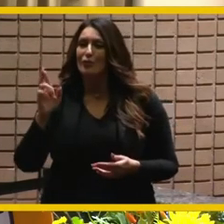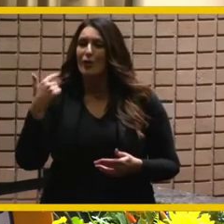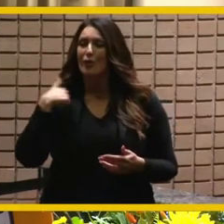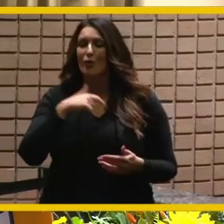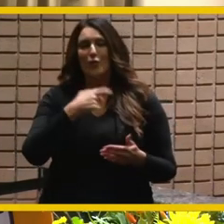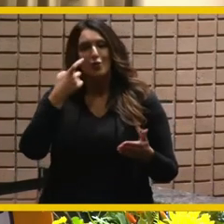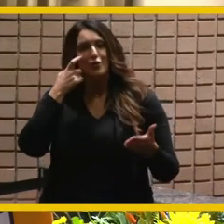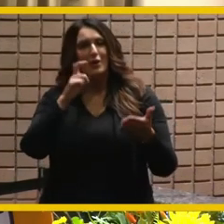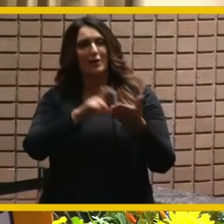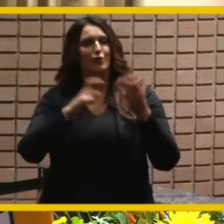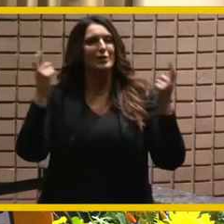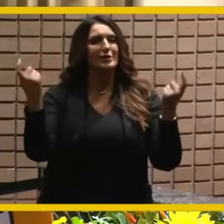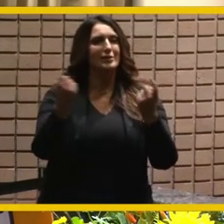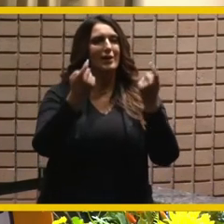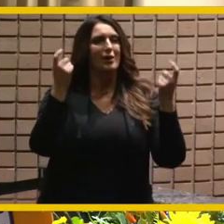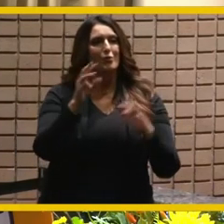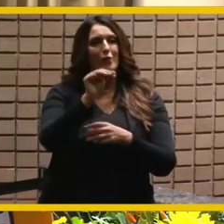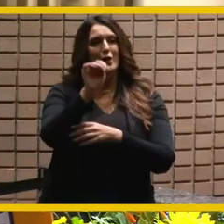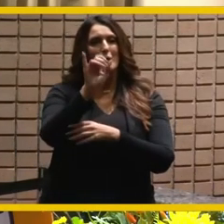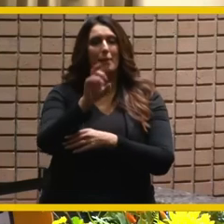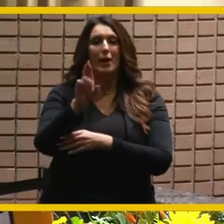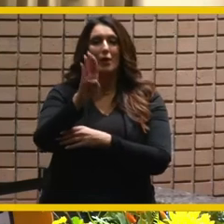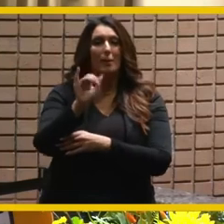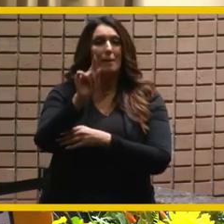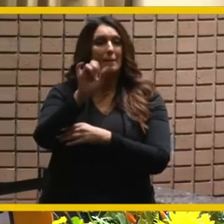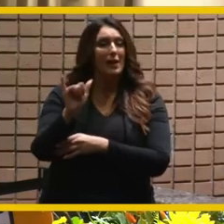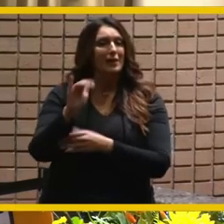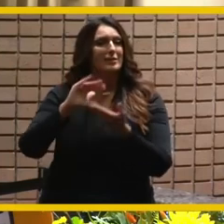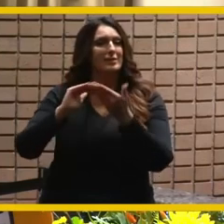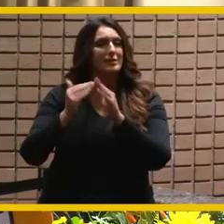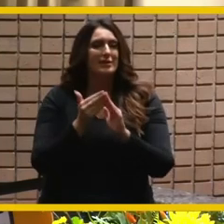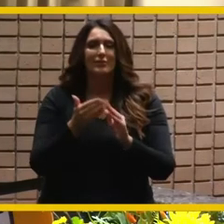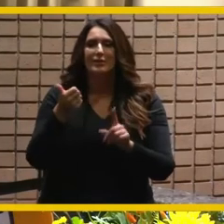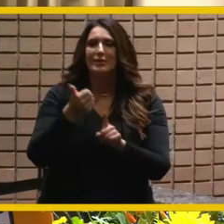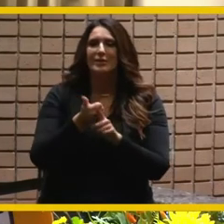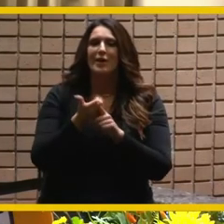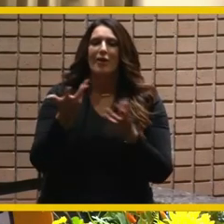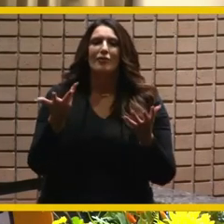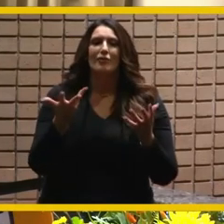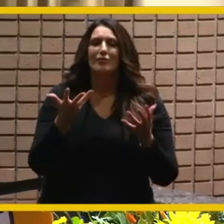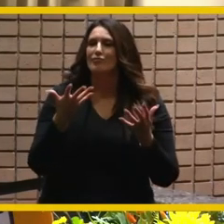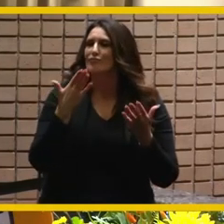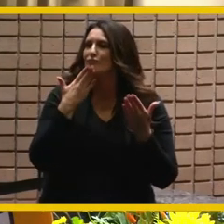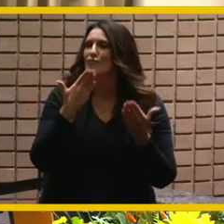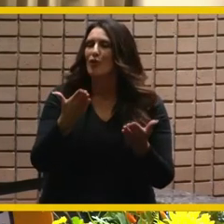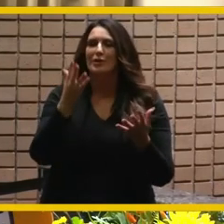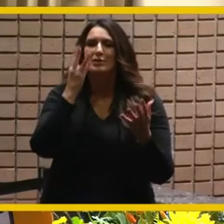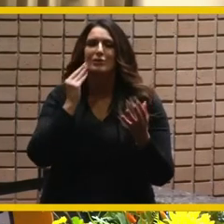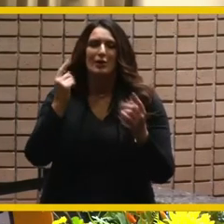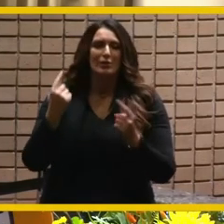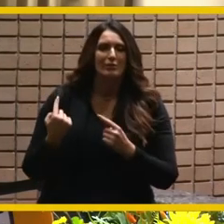and celebrate mayor bailey riverside is a city rich in history and community pride and tonight is